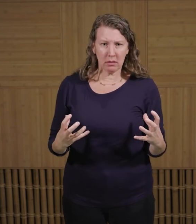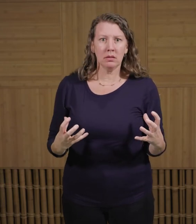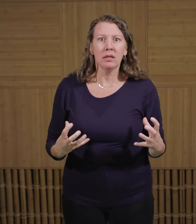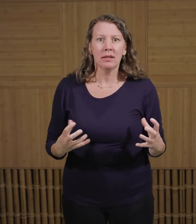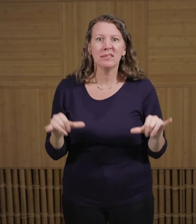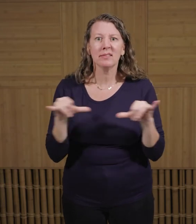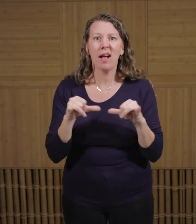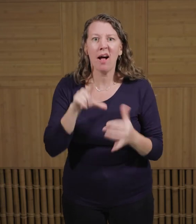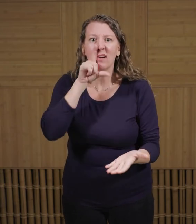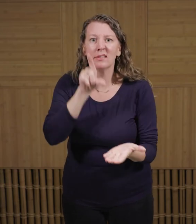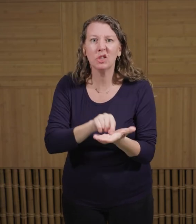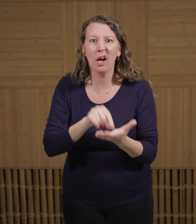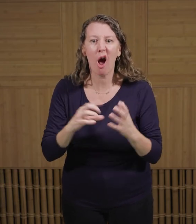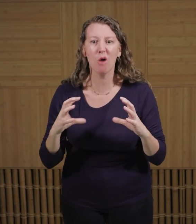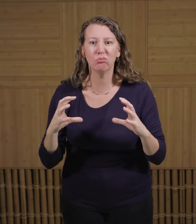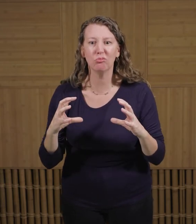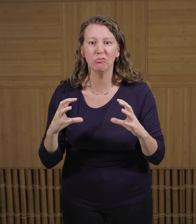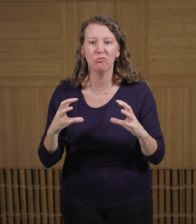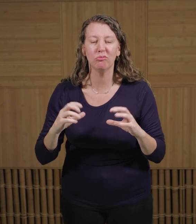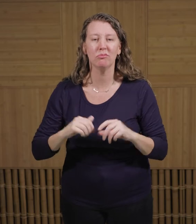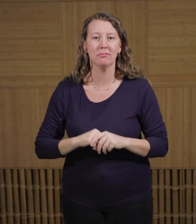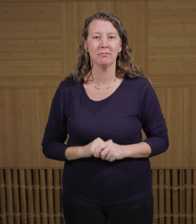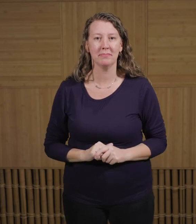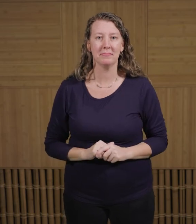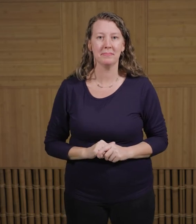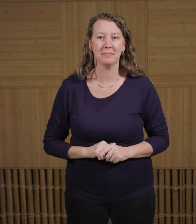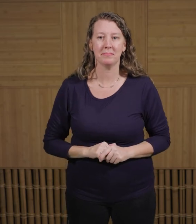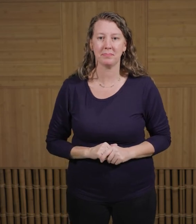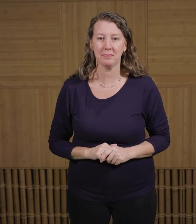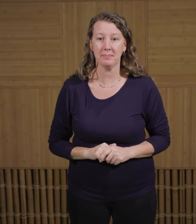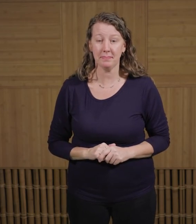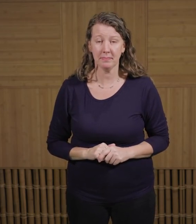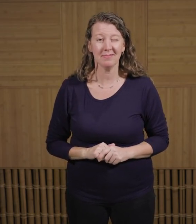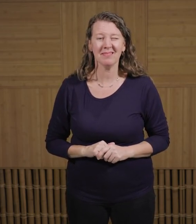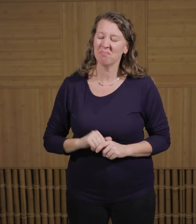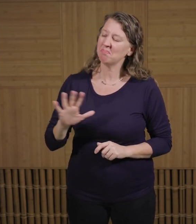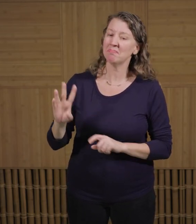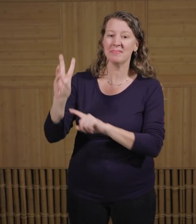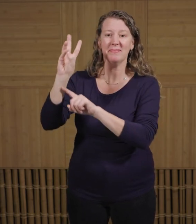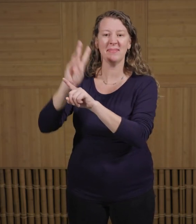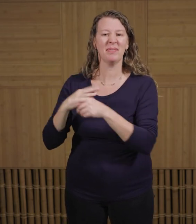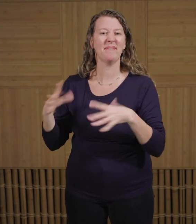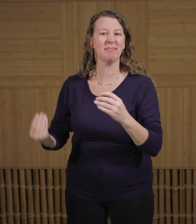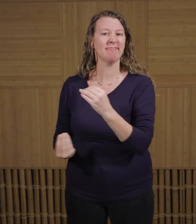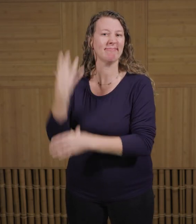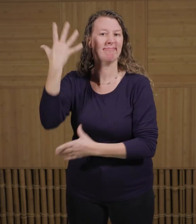it's about the same size as a regularly hatched chicken. But within six months, it will reach almost full height.